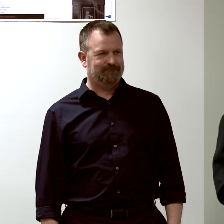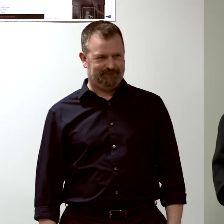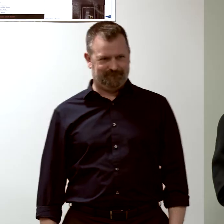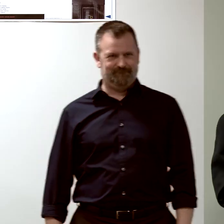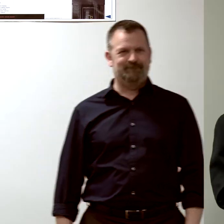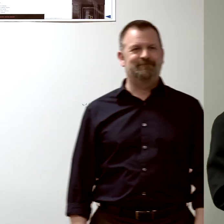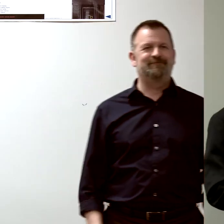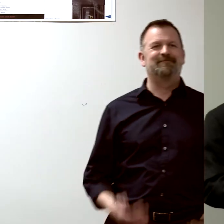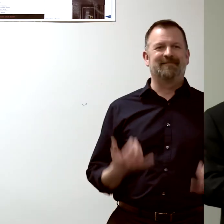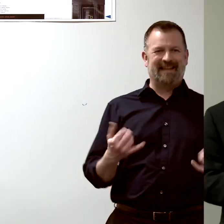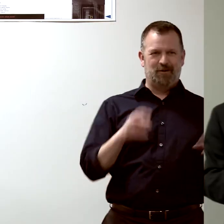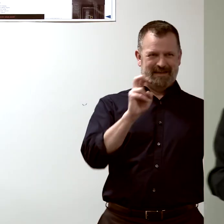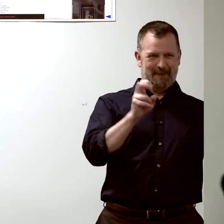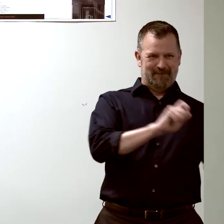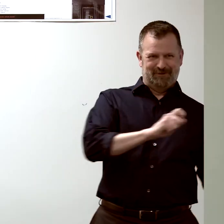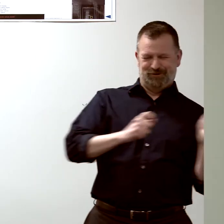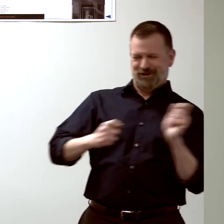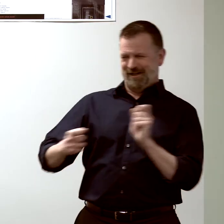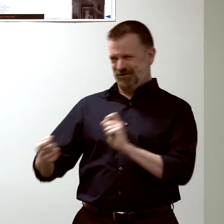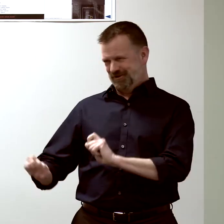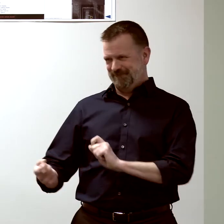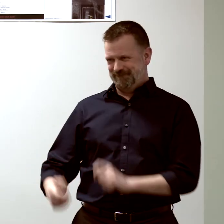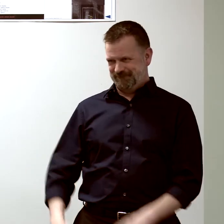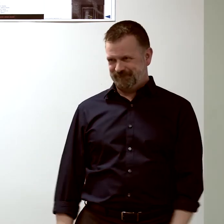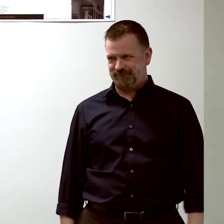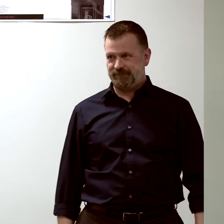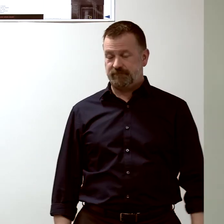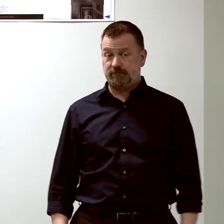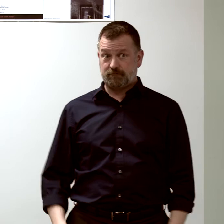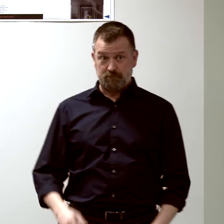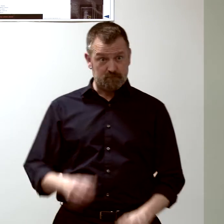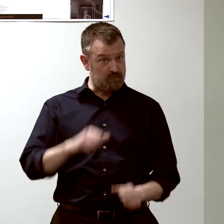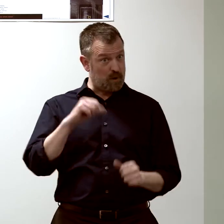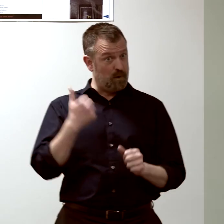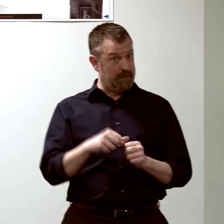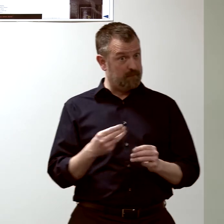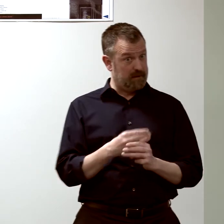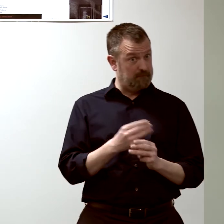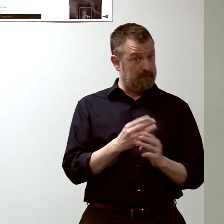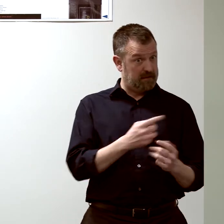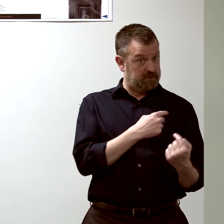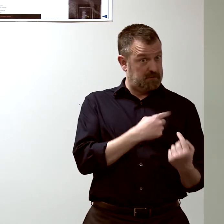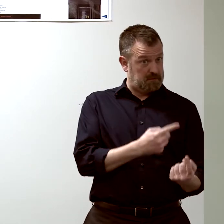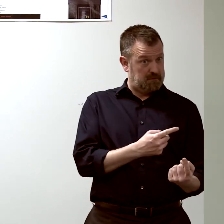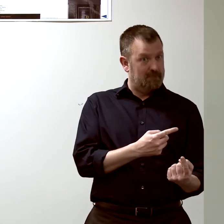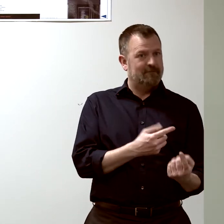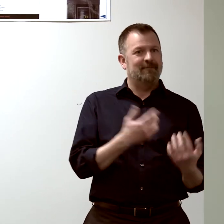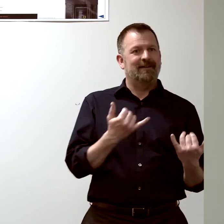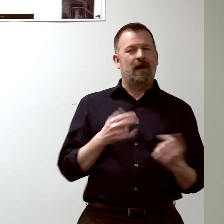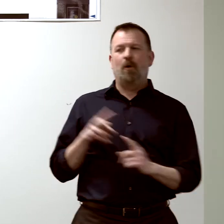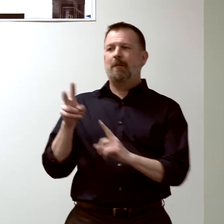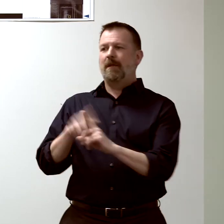I'm gonna switch gears now... and show you how we've used the same mathematics